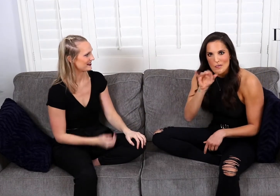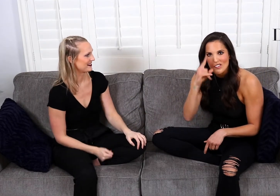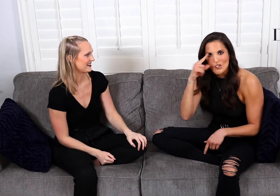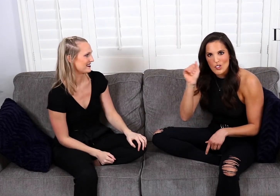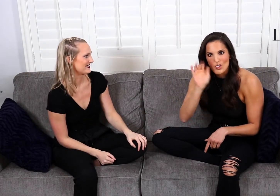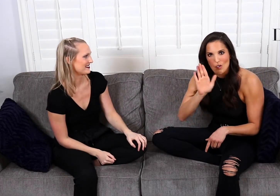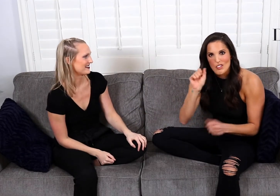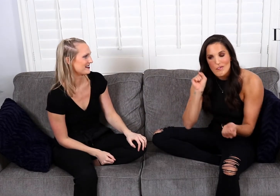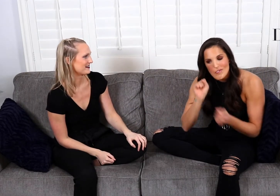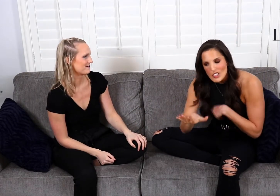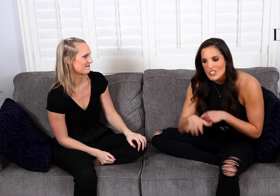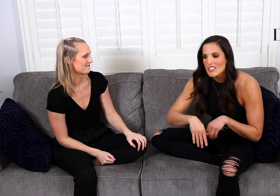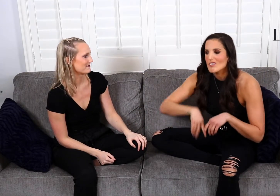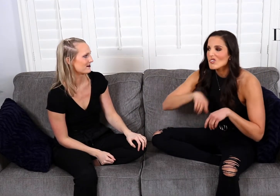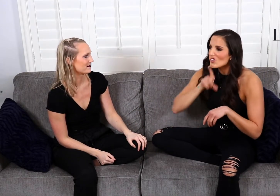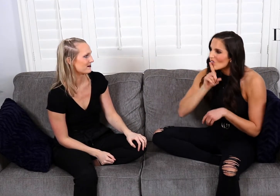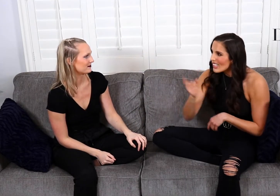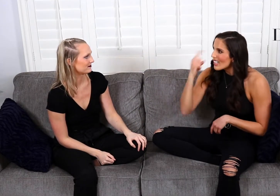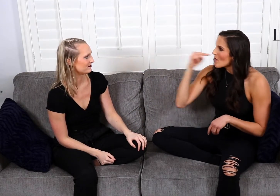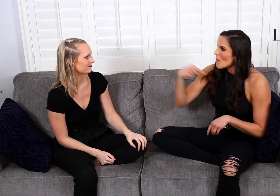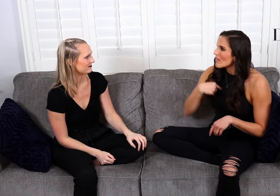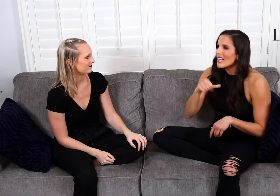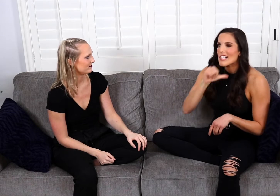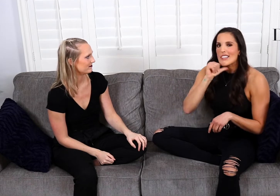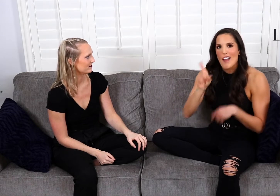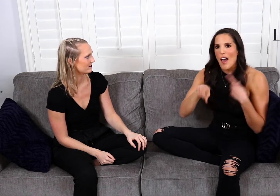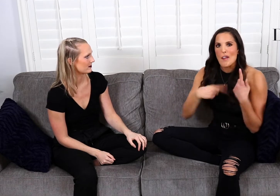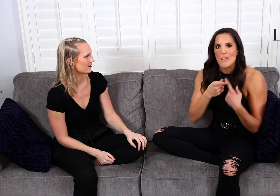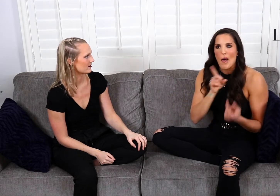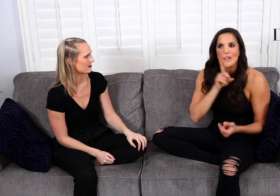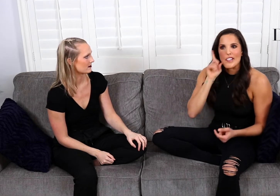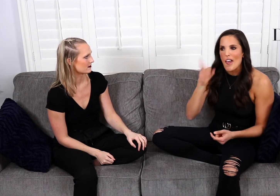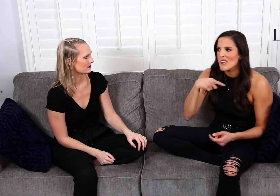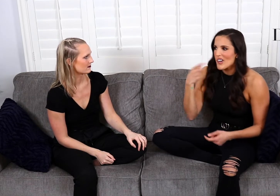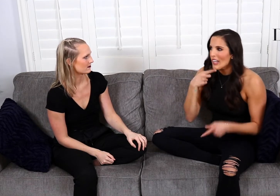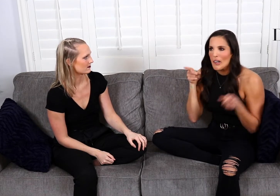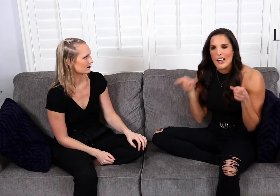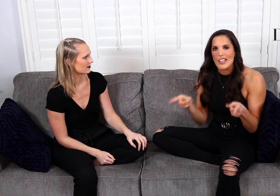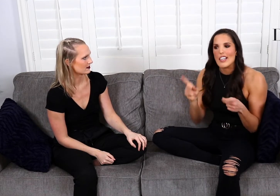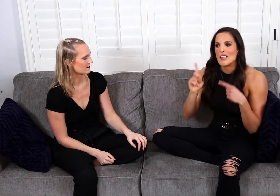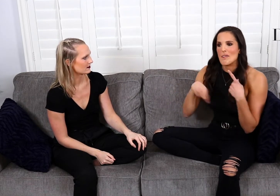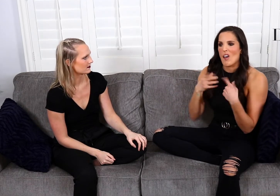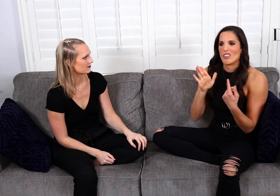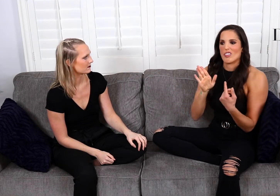Thank you Amy for your submission. Really for me, It's not about whether they're Deaf or hearing,